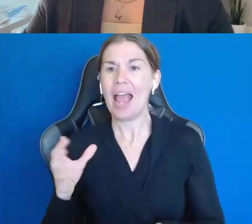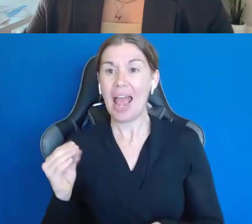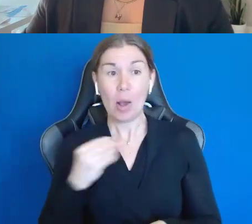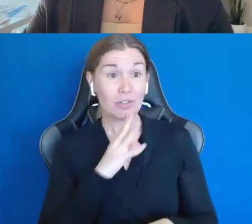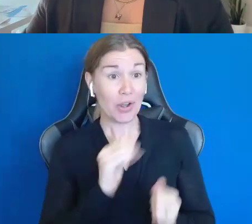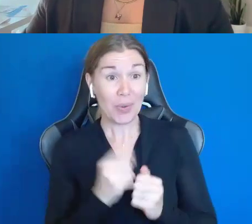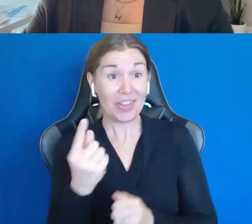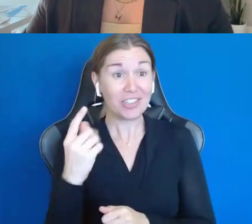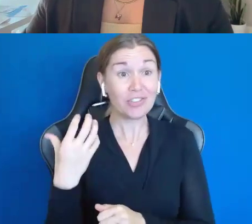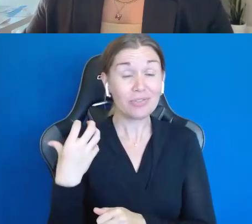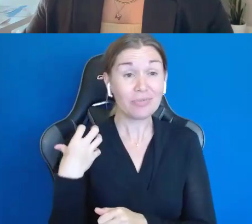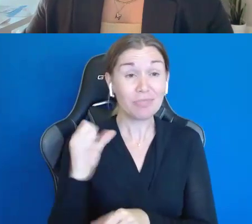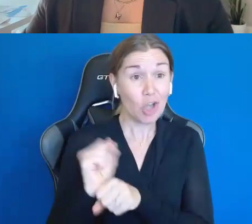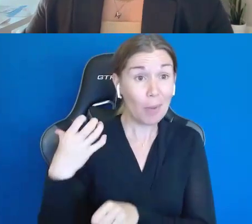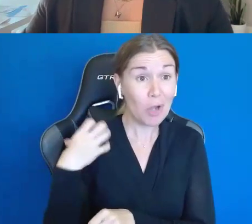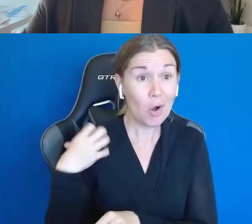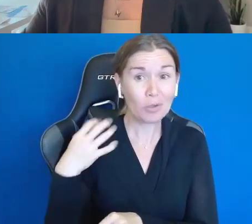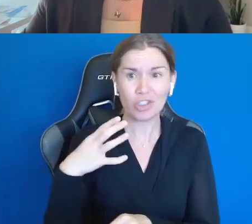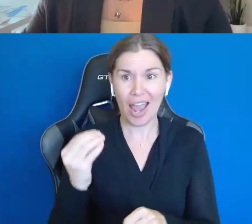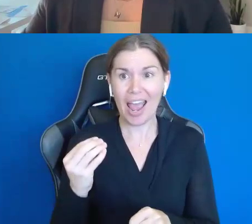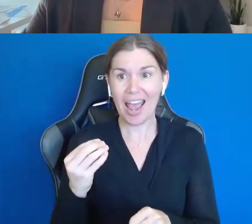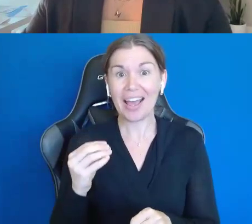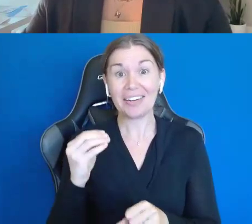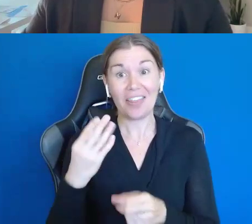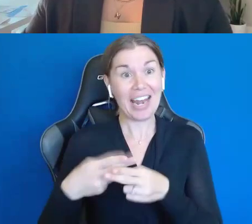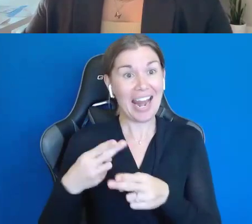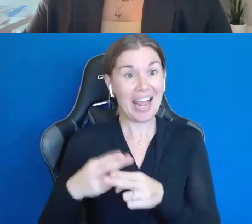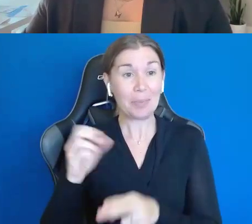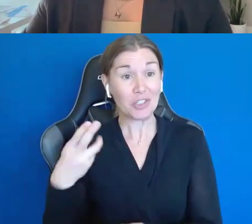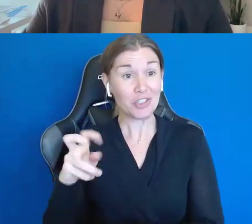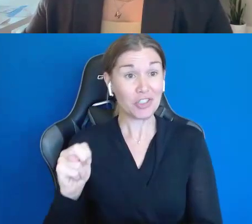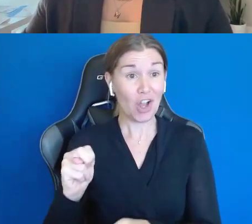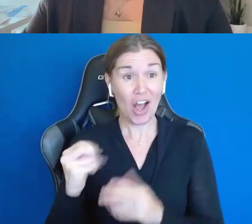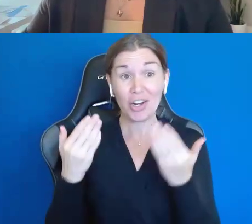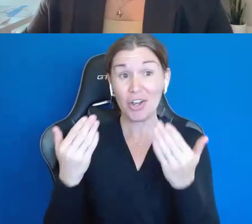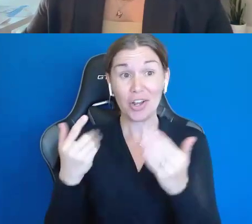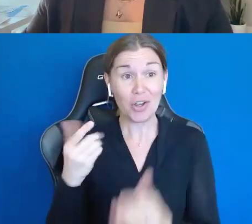and there was the birth of Shawn Goes Bananas. That's beautiful.